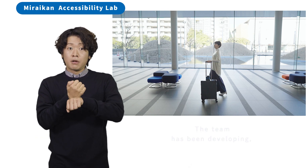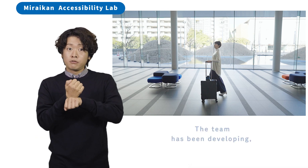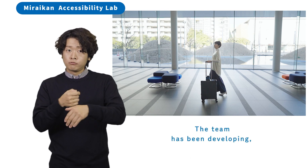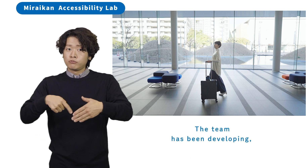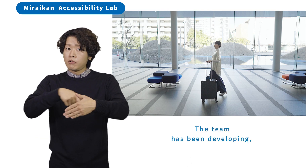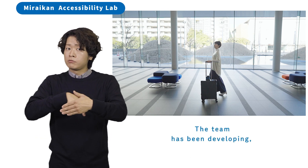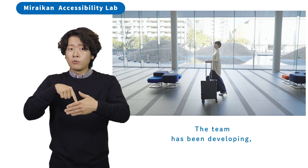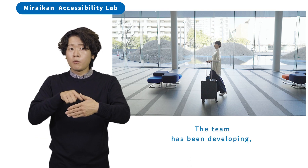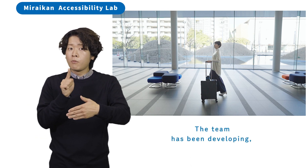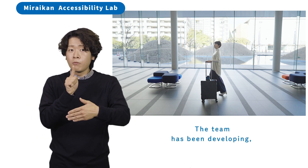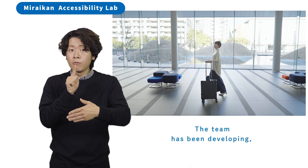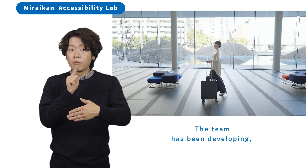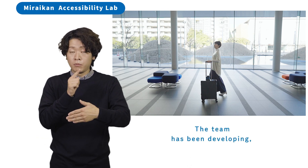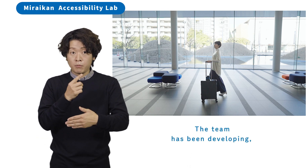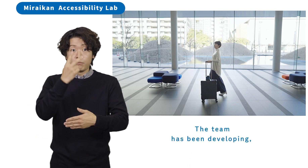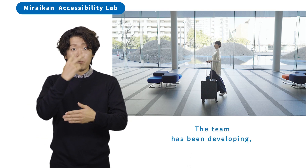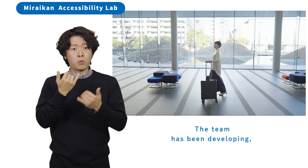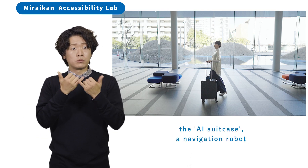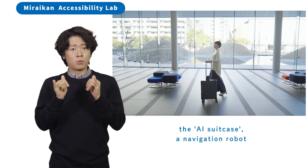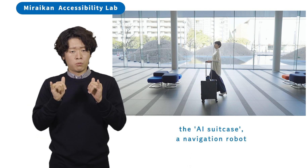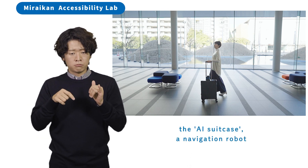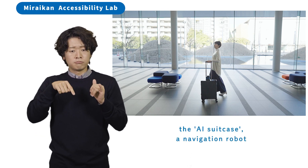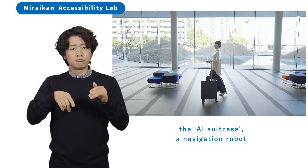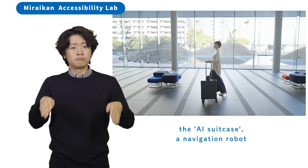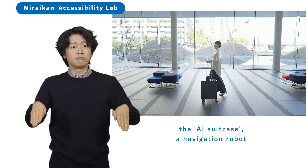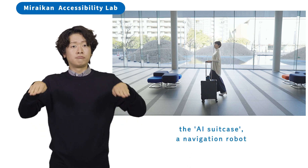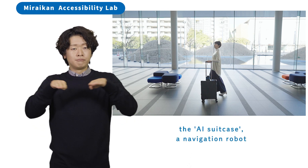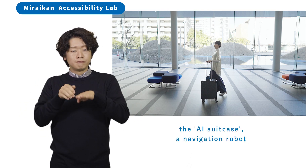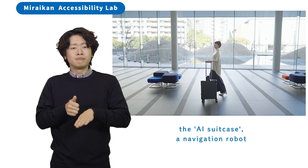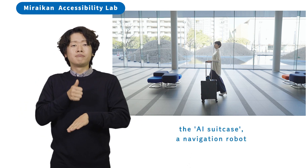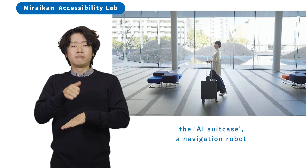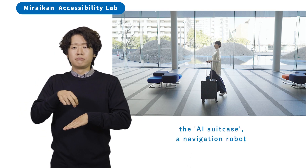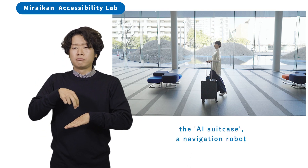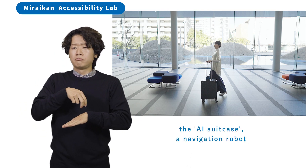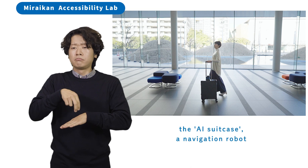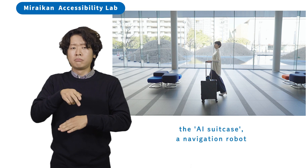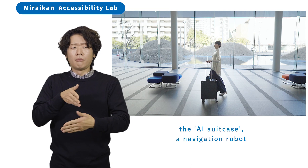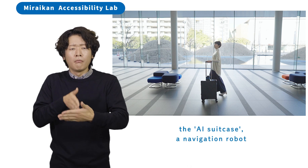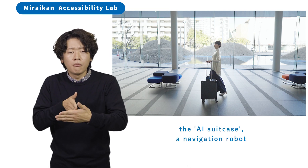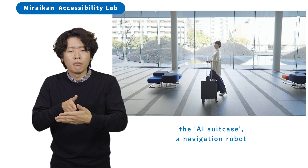The team has been developing, the 'AI suitcase', a navigation robot